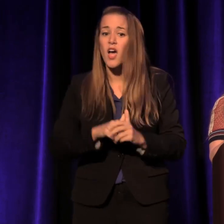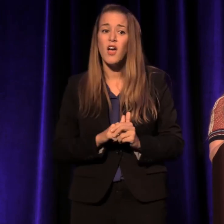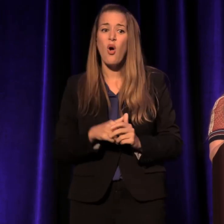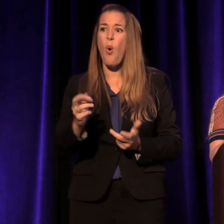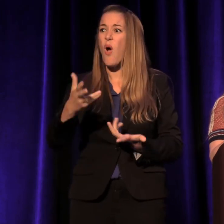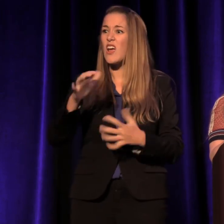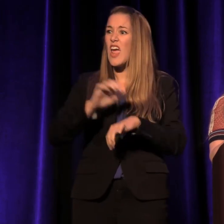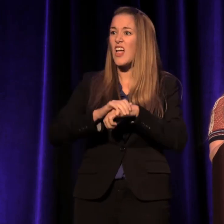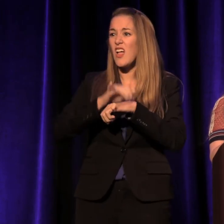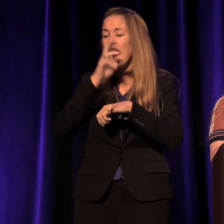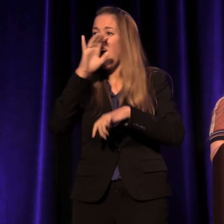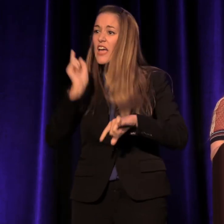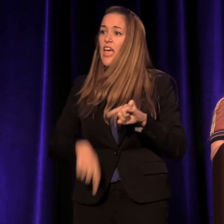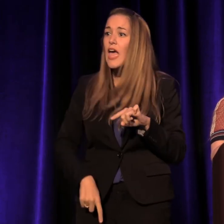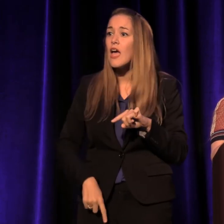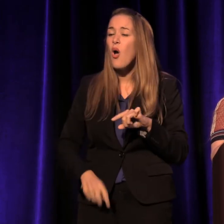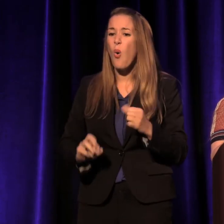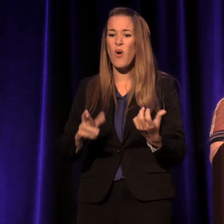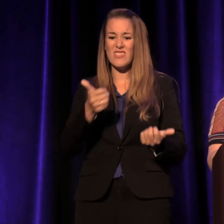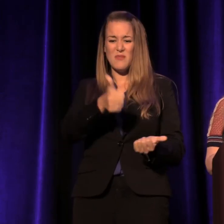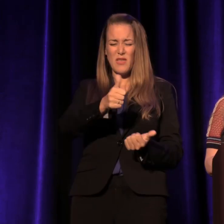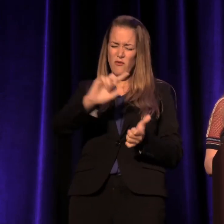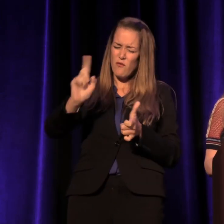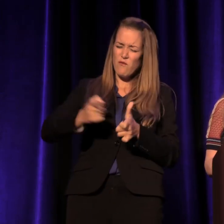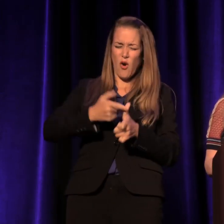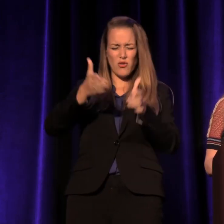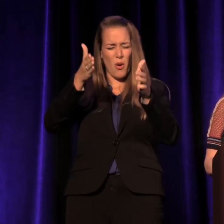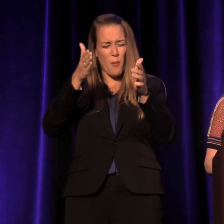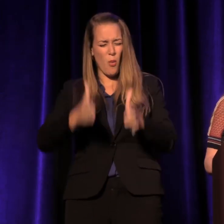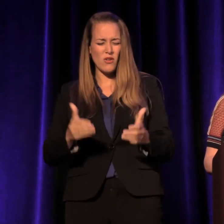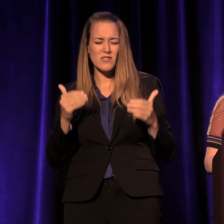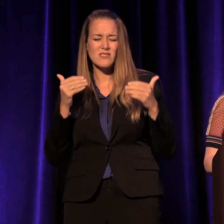and people who are the first individuals to dare to dream